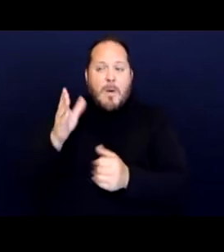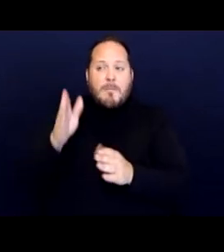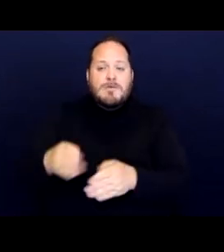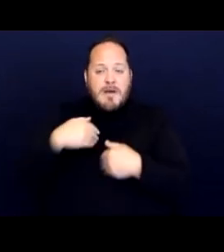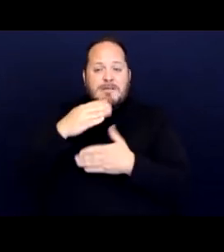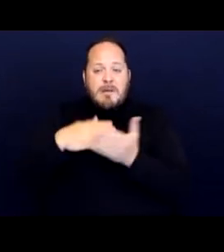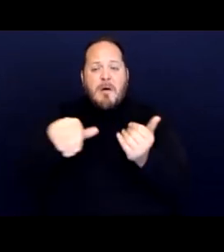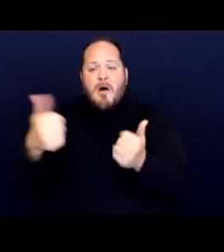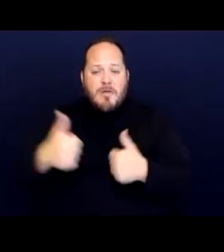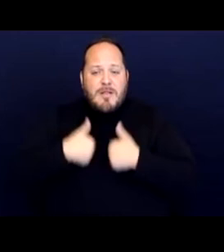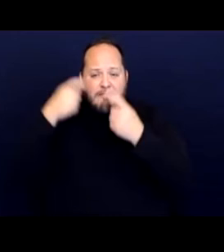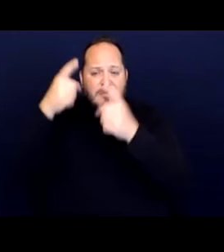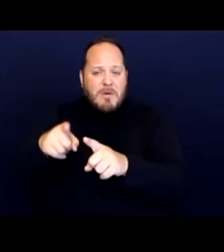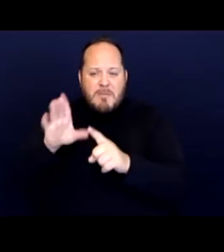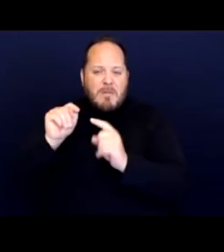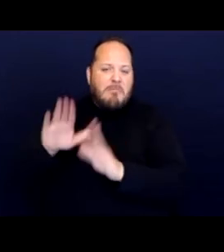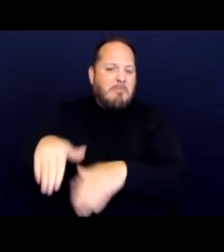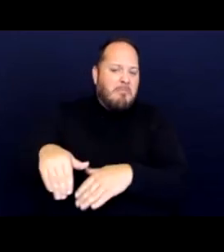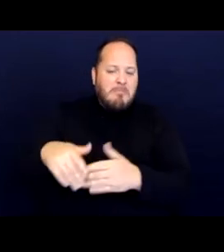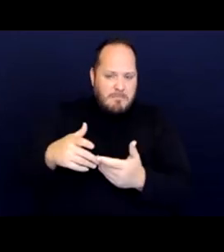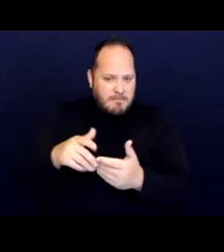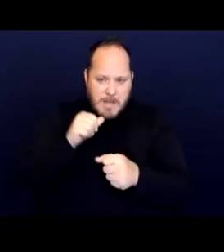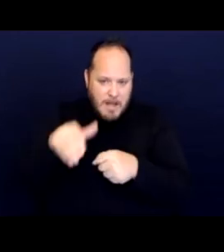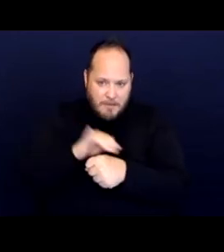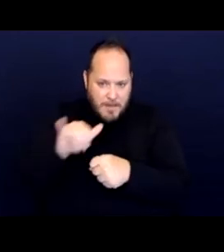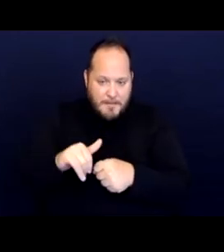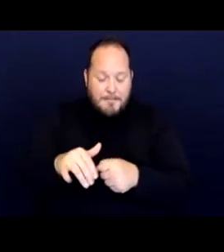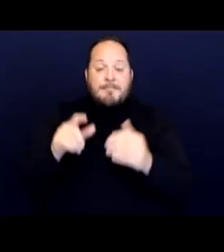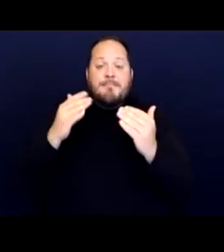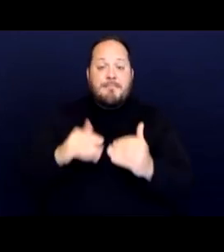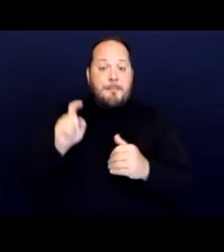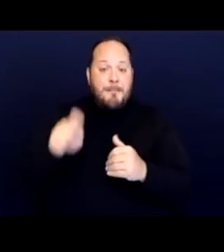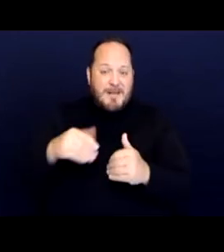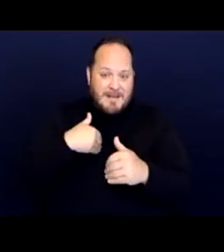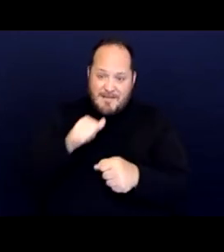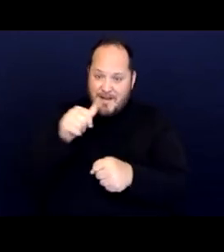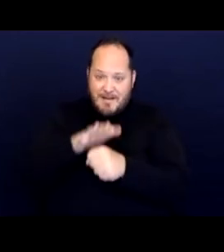Two, there needs to be lack of available shelter beds either by the total shelter capacity